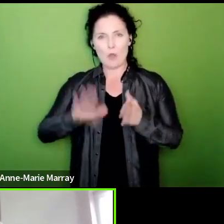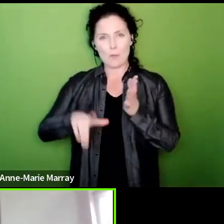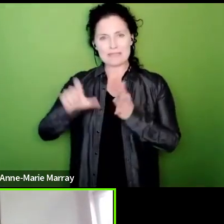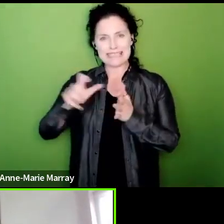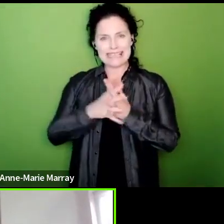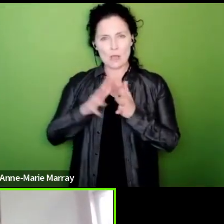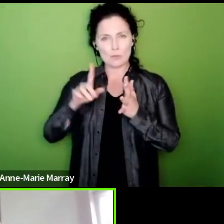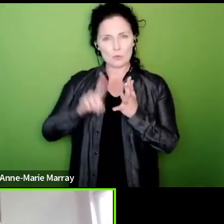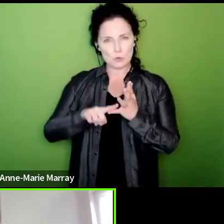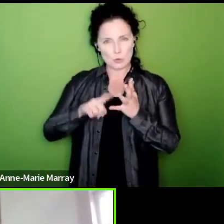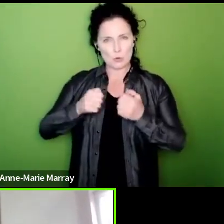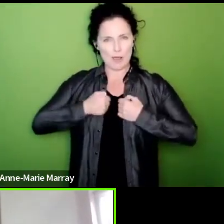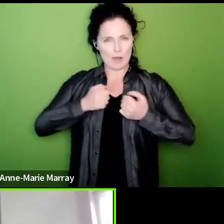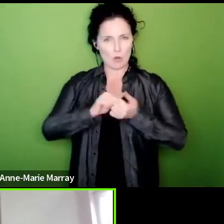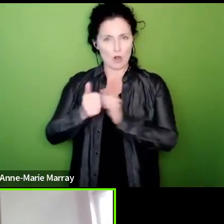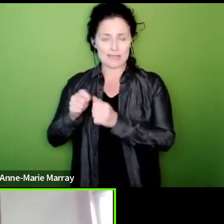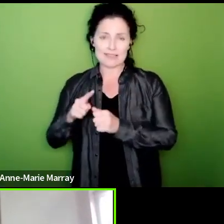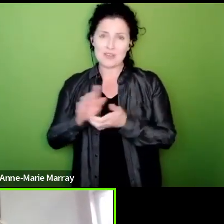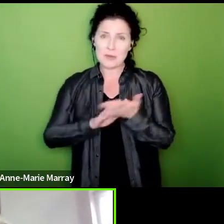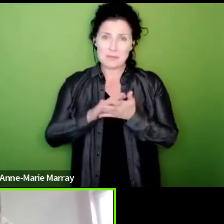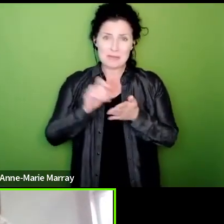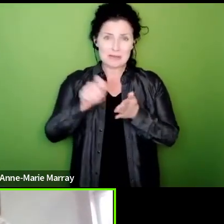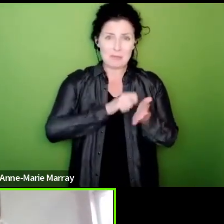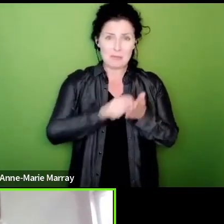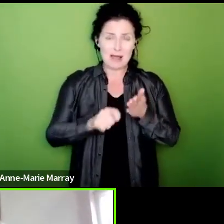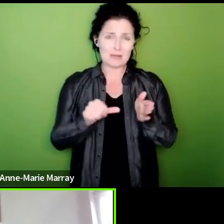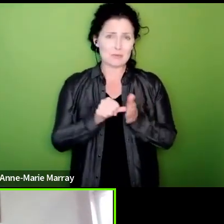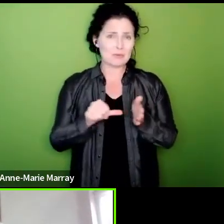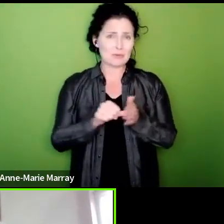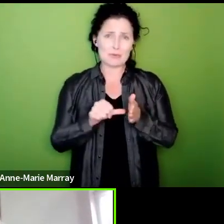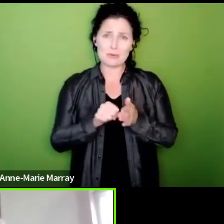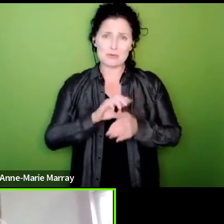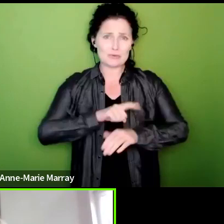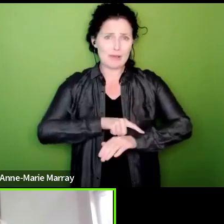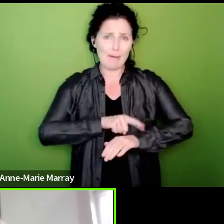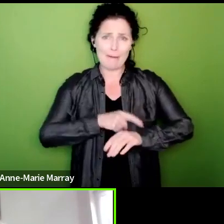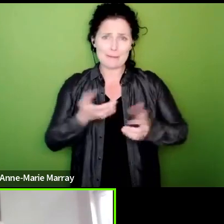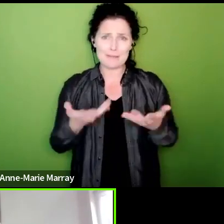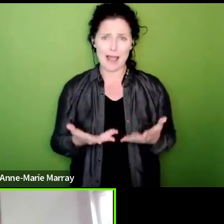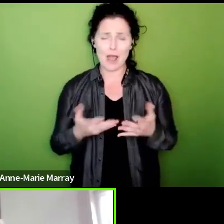that we were balloting in quite a difficult period of time I mean against that backdrop I'm happy